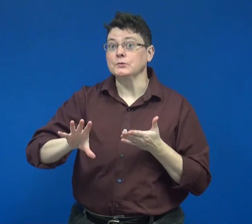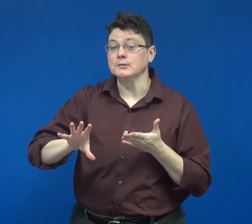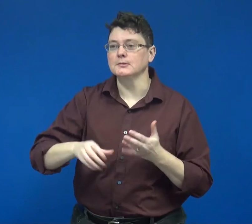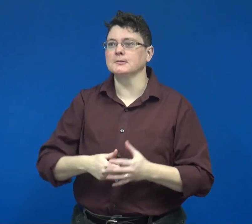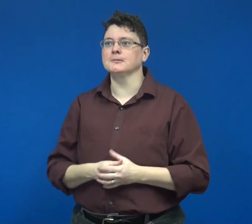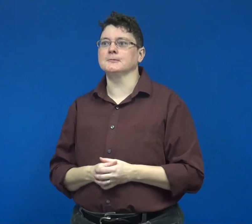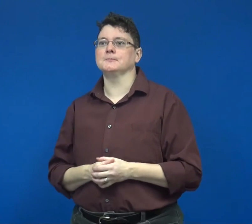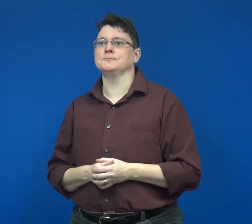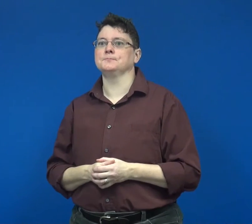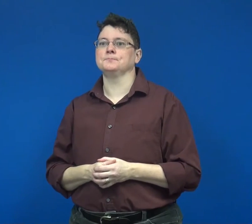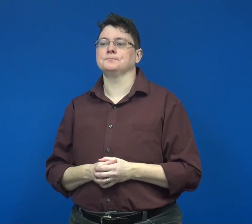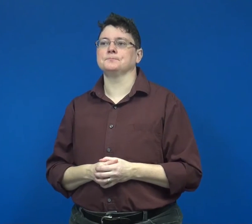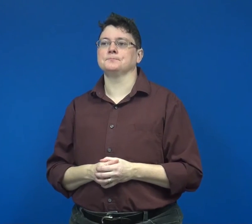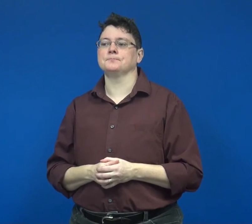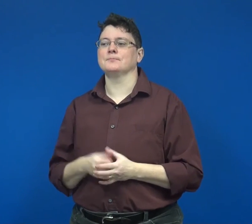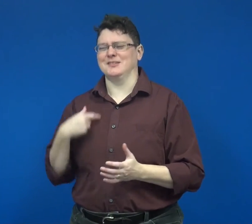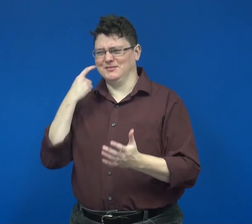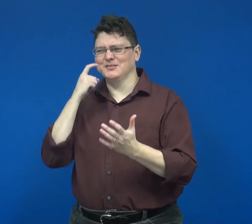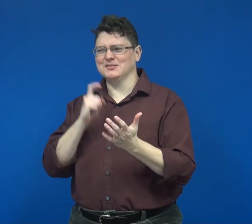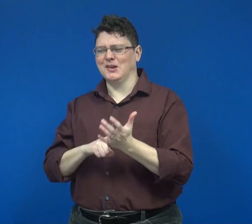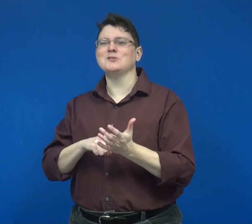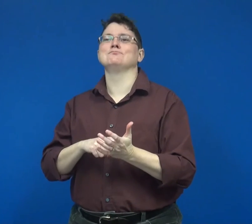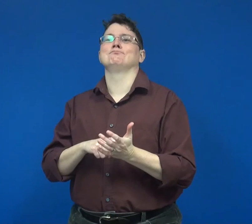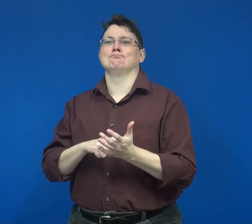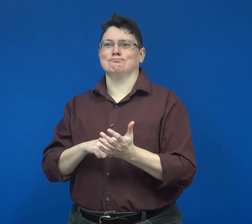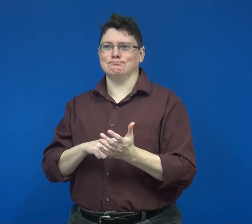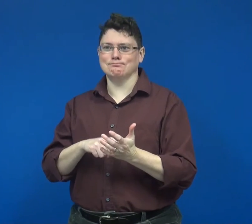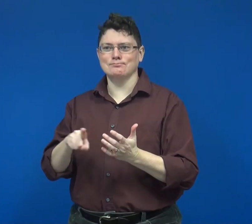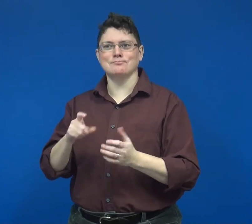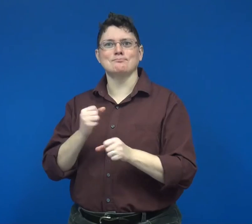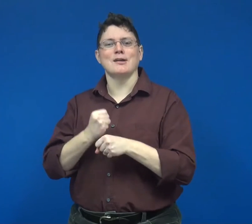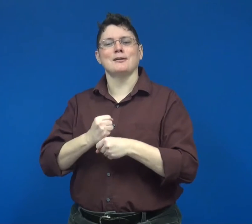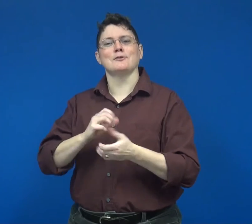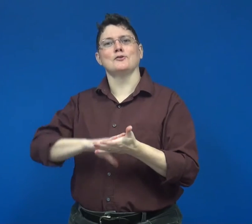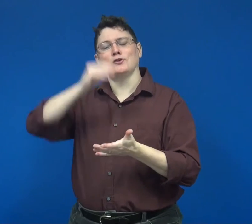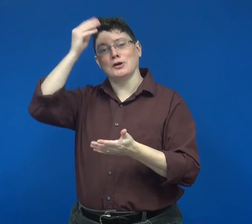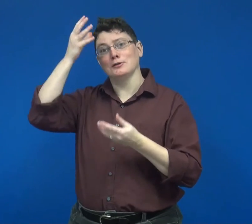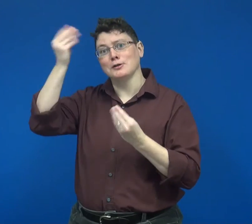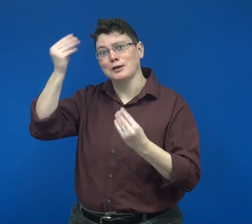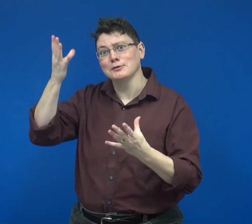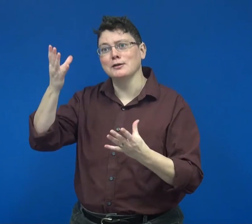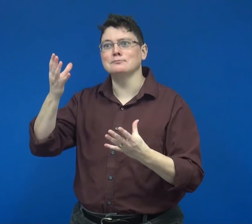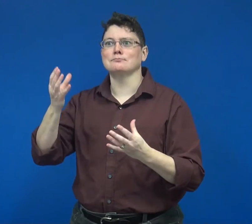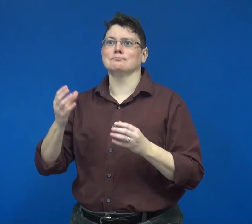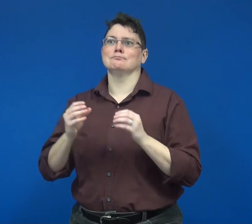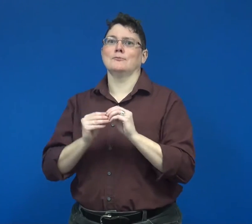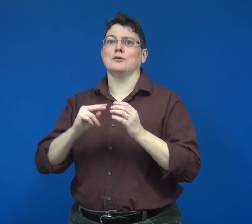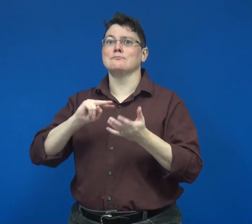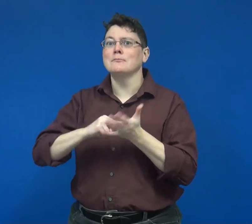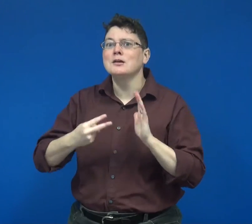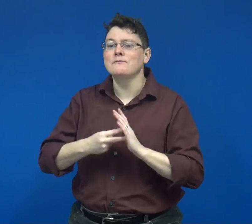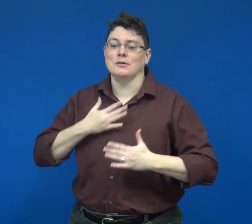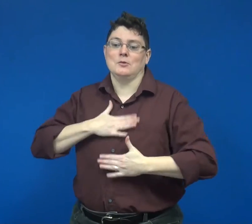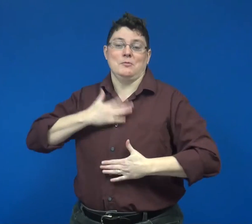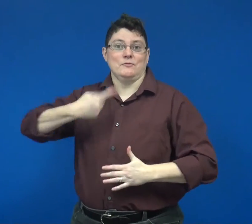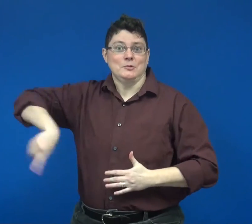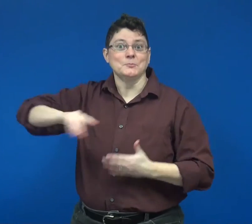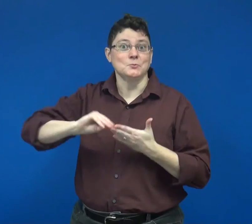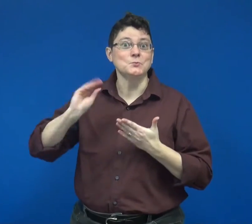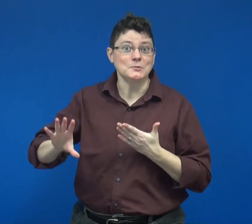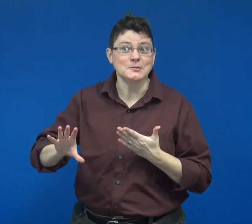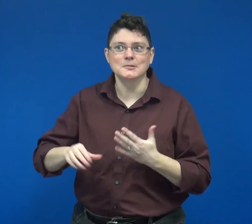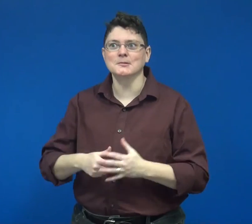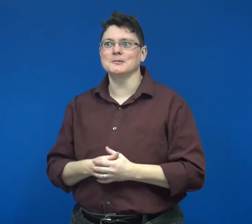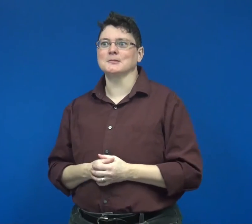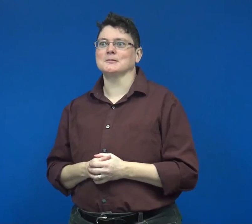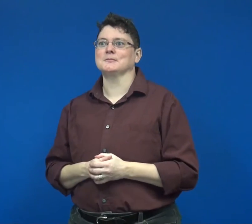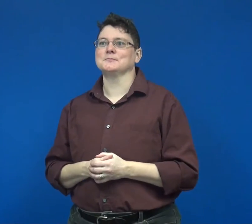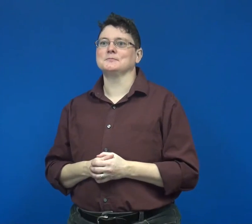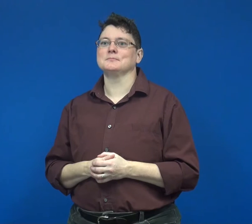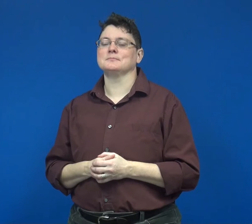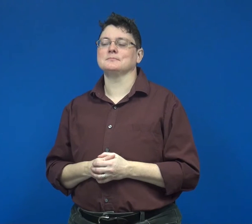I notice that it makes learning content material more meaningful and enjoyable for students